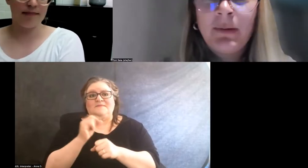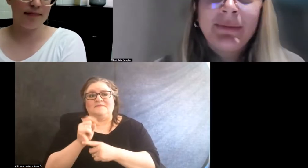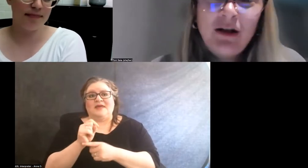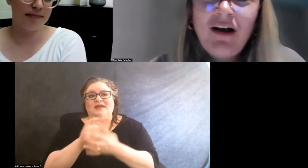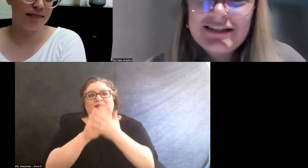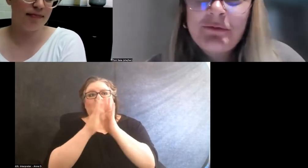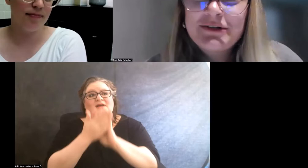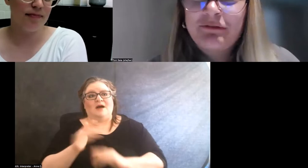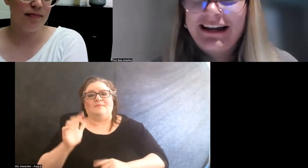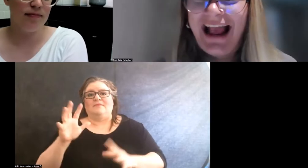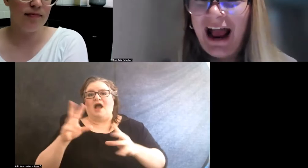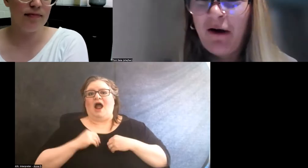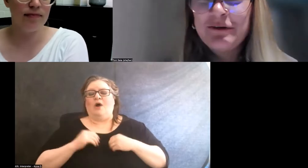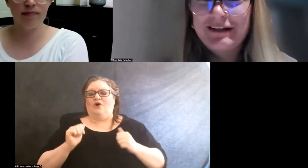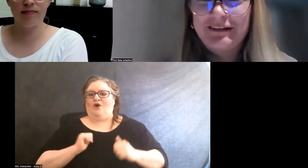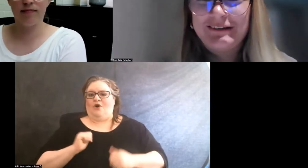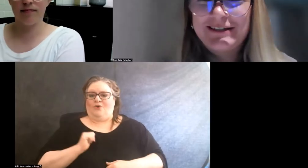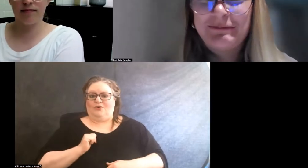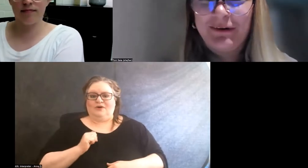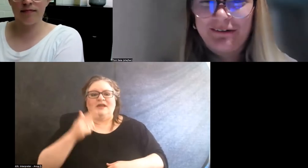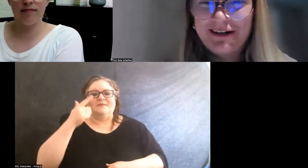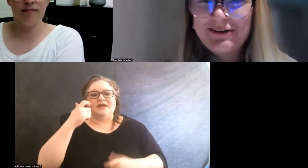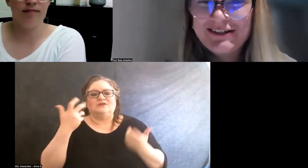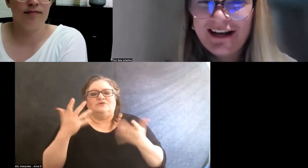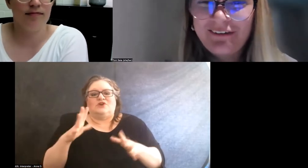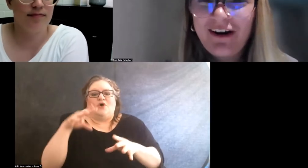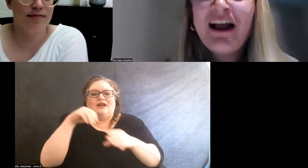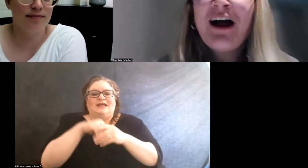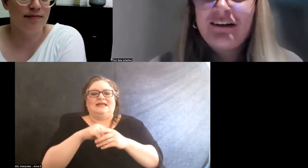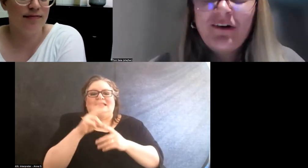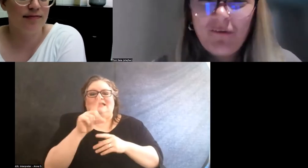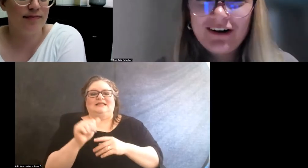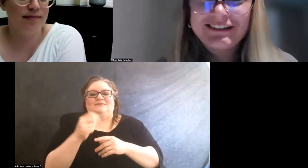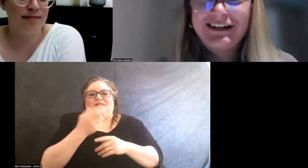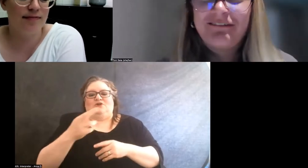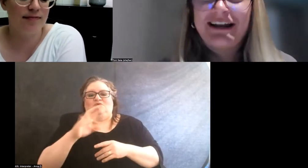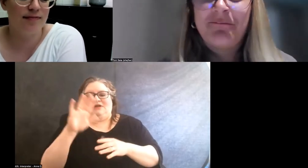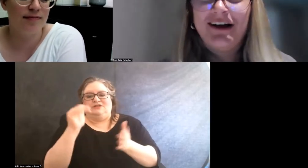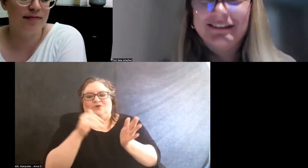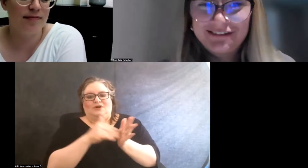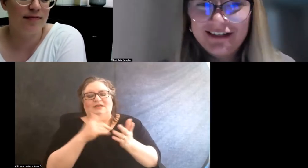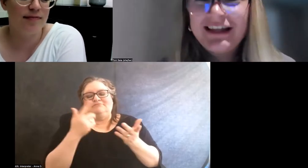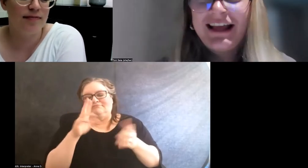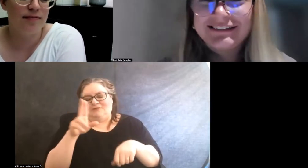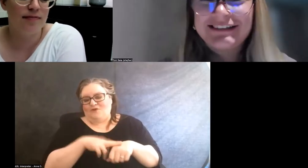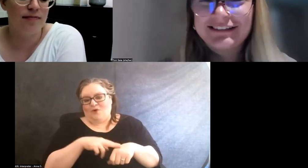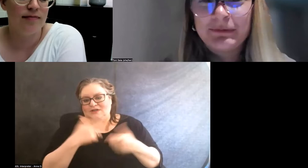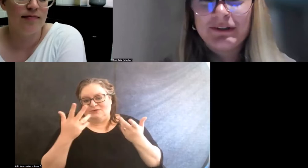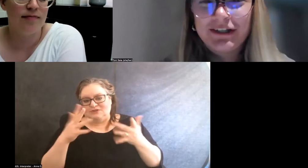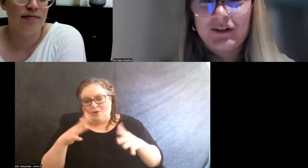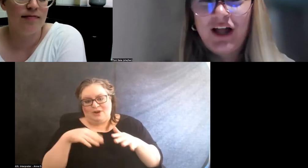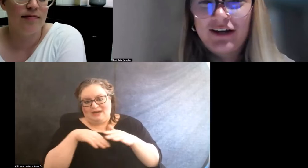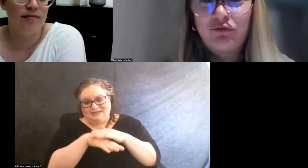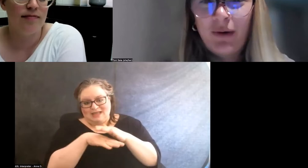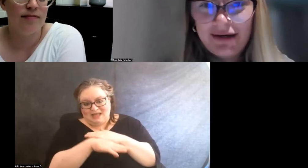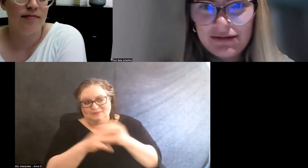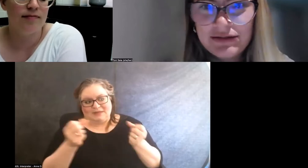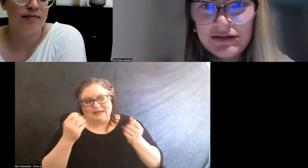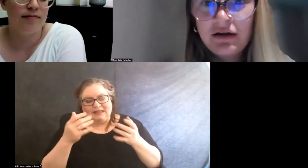But because it was already housed in the disability resource center, of course, it already was accessible in a lot of ways,